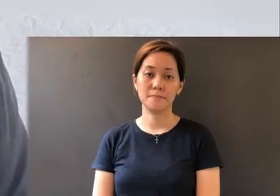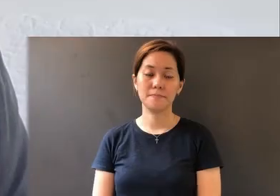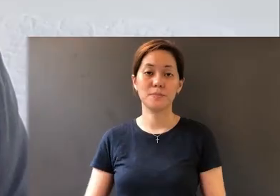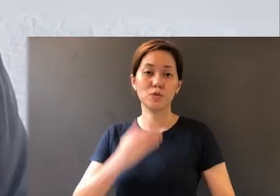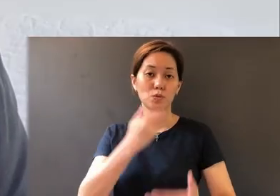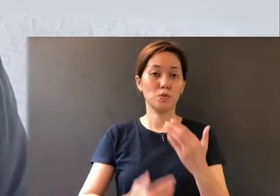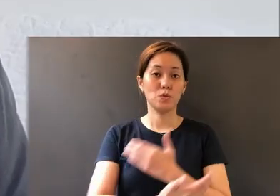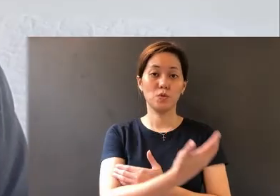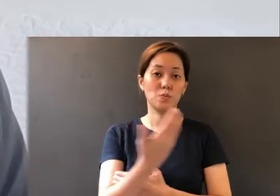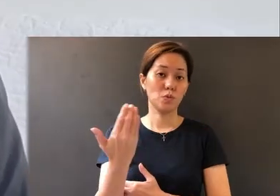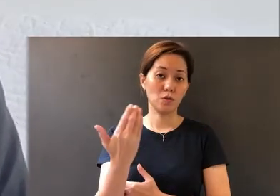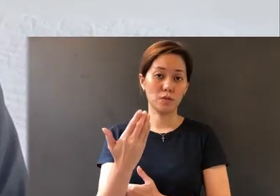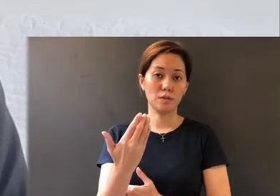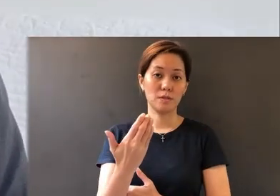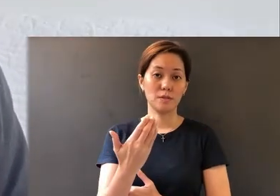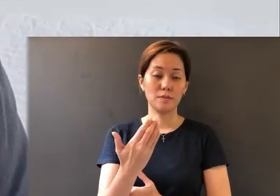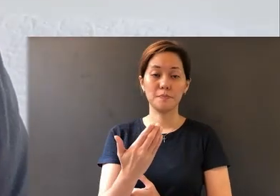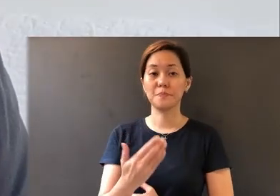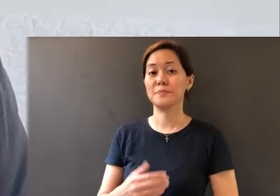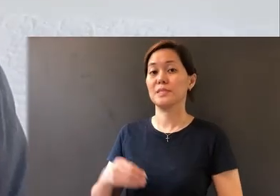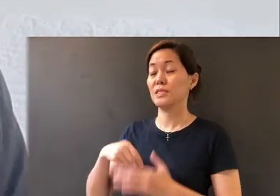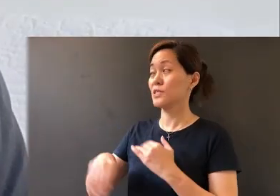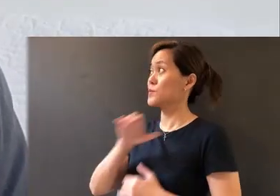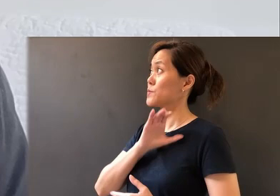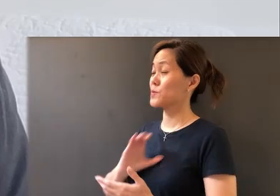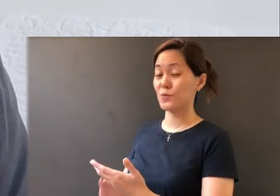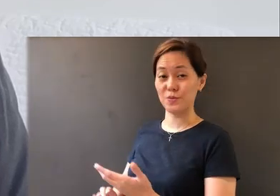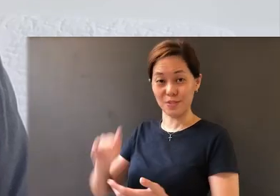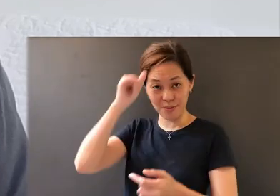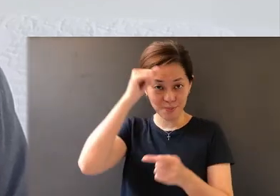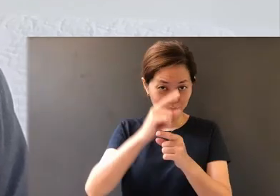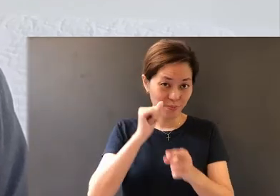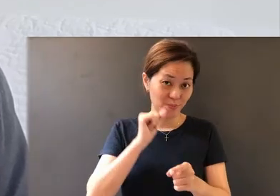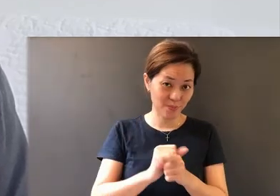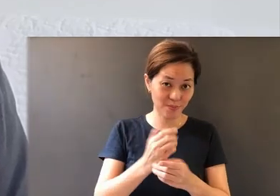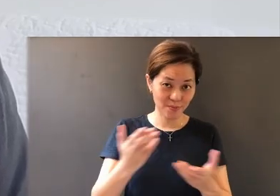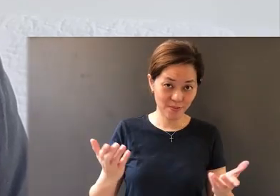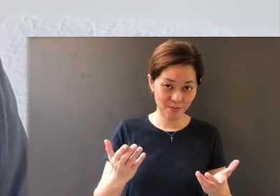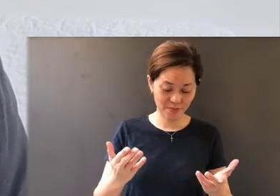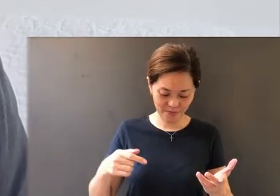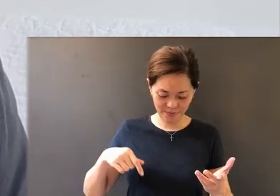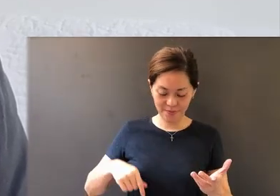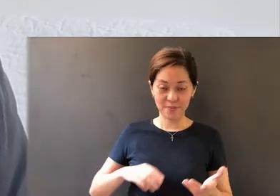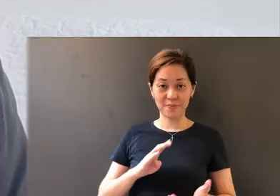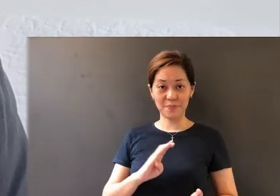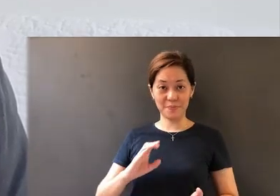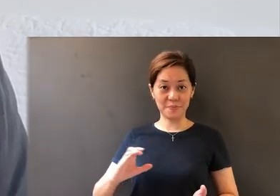Good morning, brothers and sisters-in-Christ, from Bartley Christian Church.